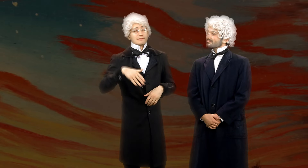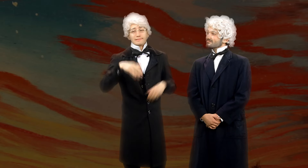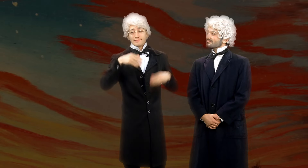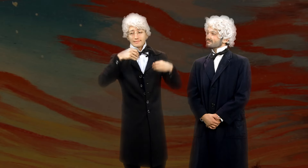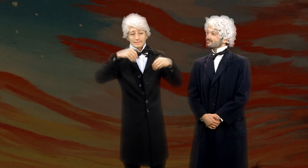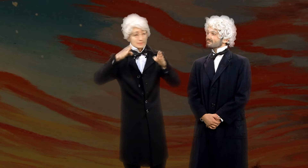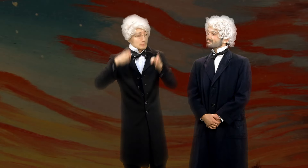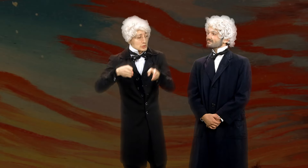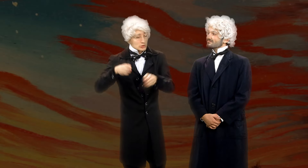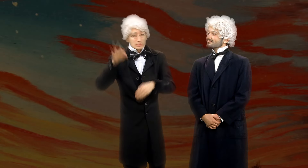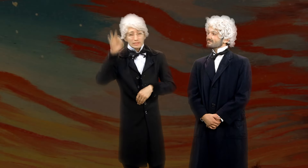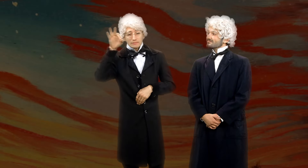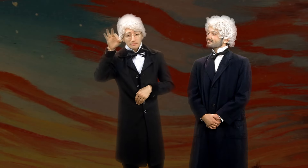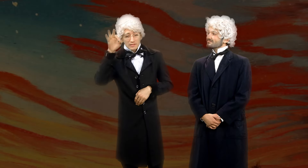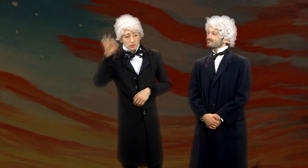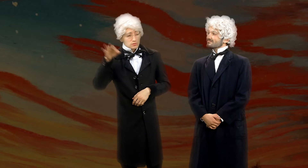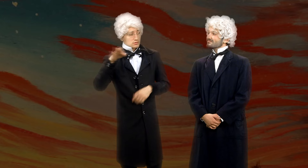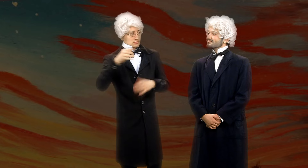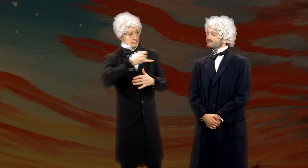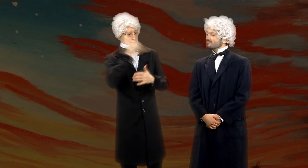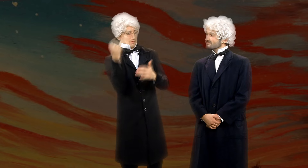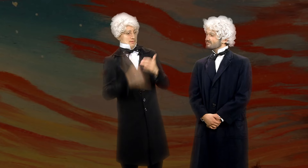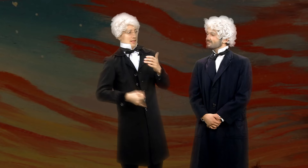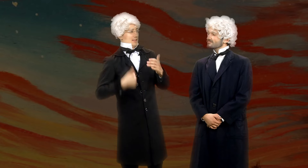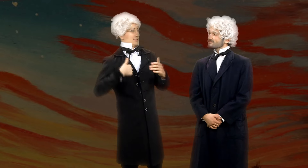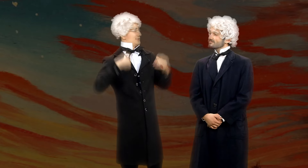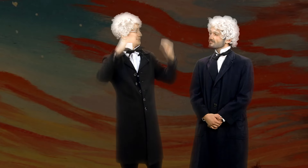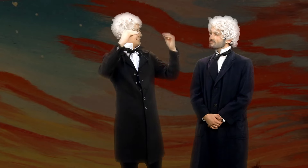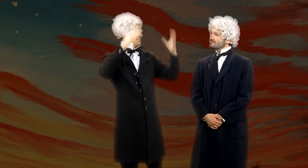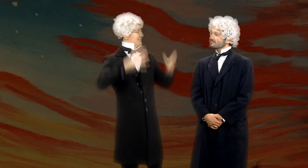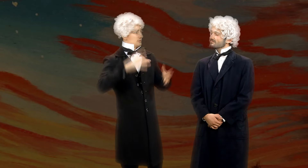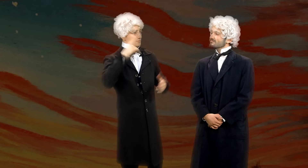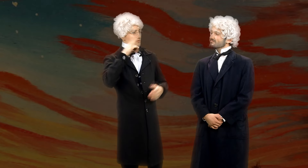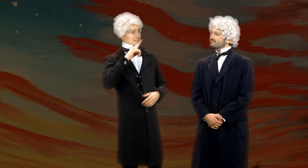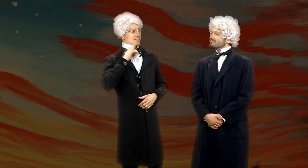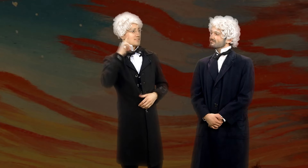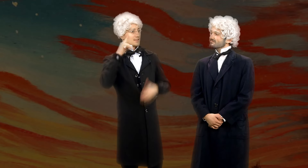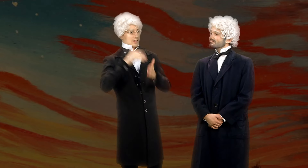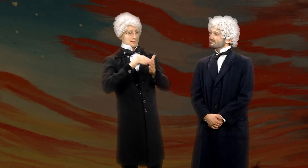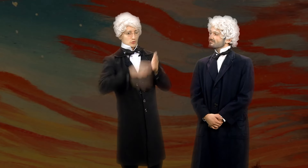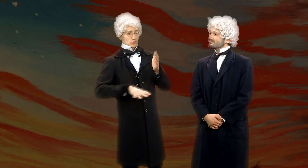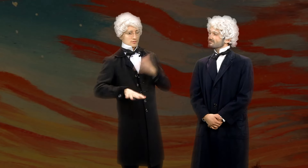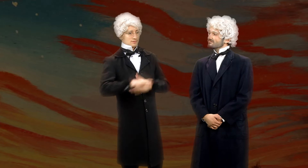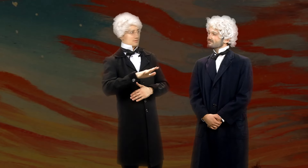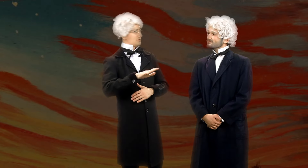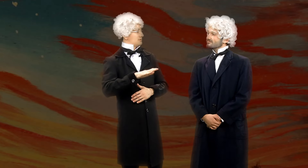a salesman, and a minister, before I arrived at this position as a teacher for deaf students.